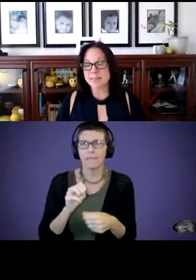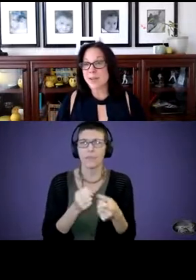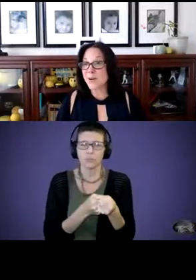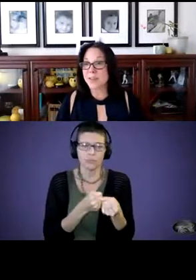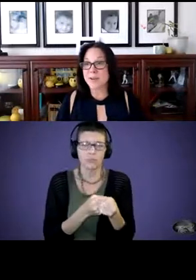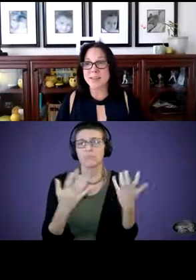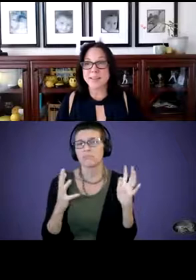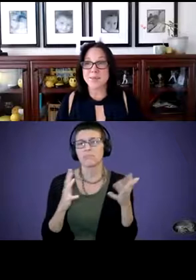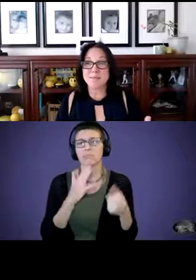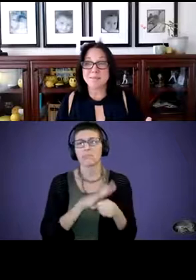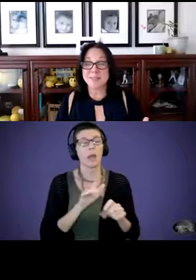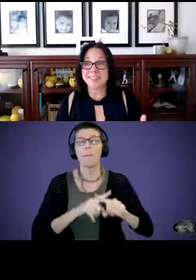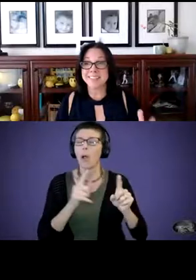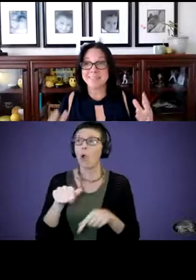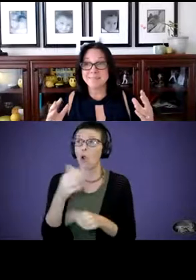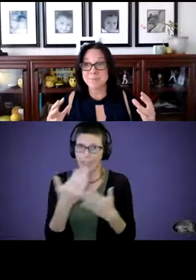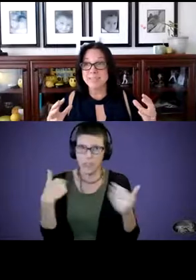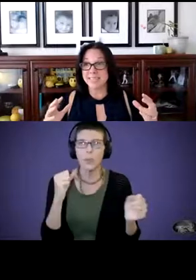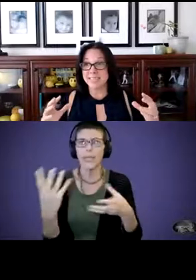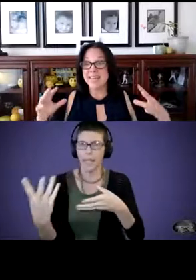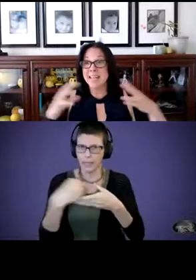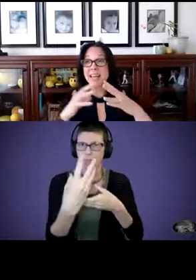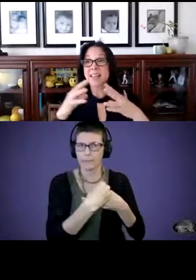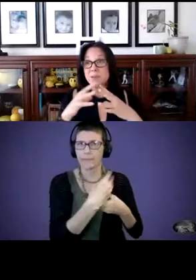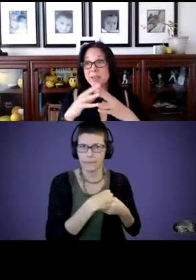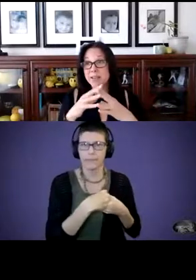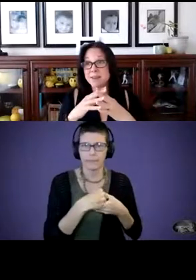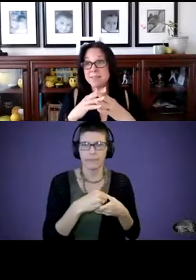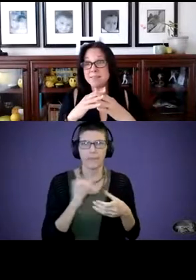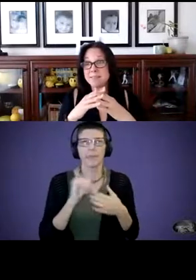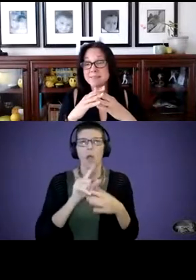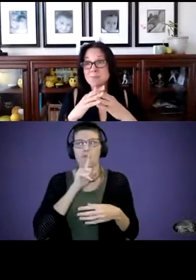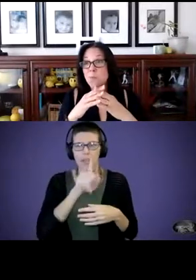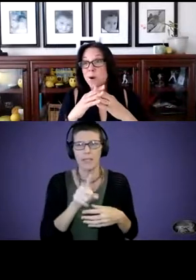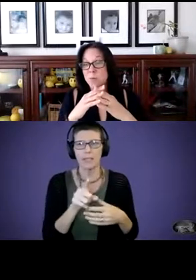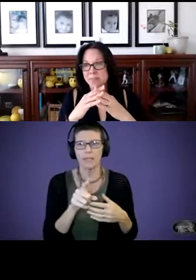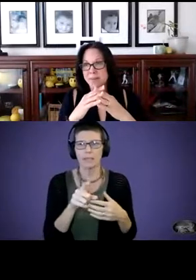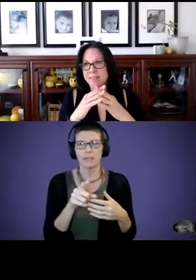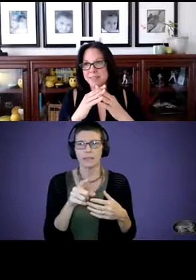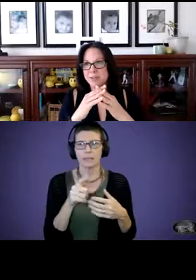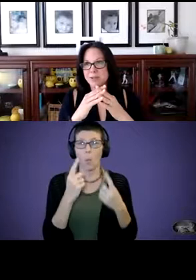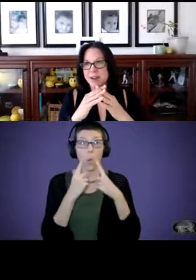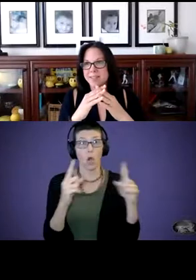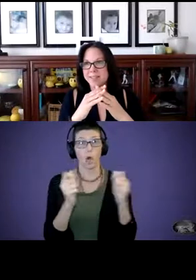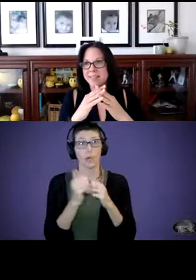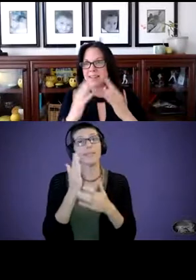there are other things that we can build in that really work with some of these other strategies.